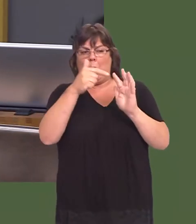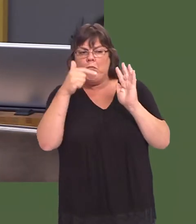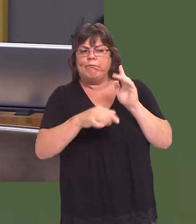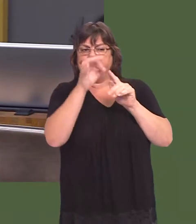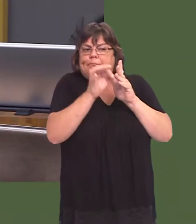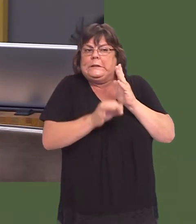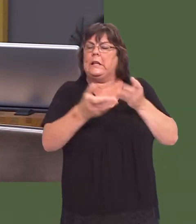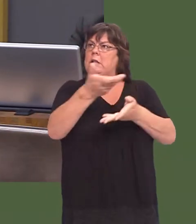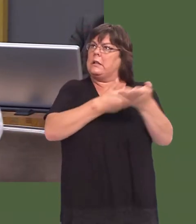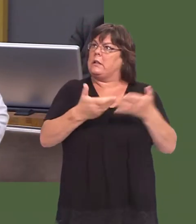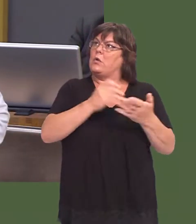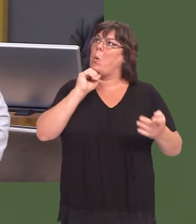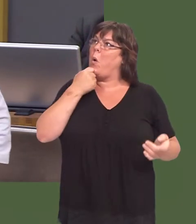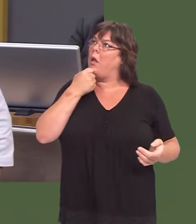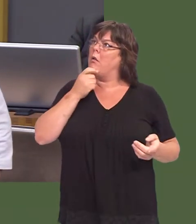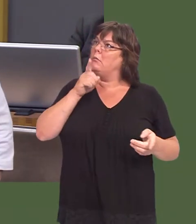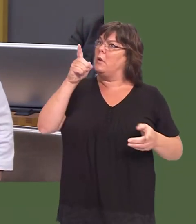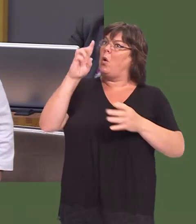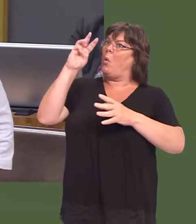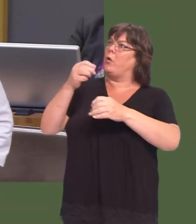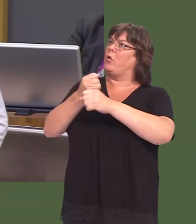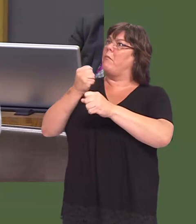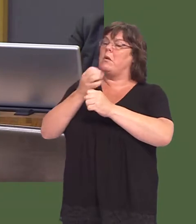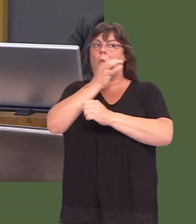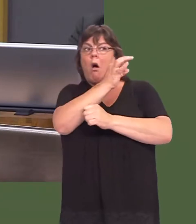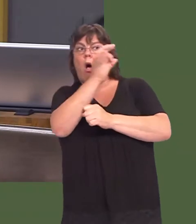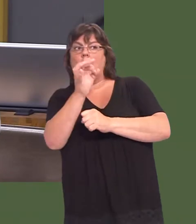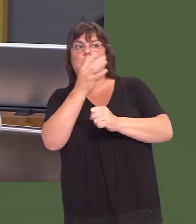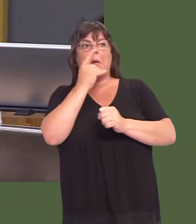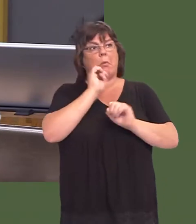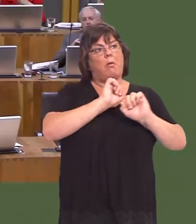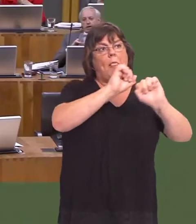and what role will the Welsh Government play in seeking residentsí views on the new prison?